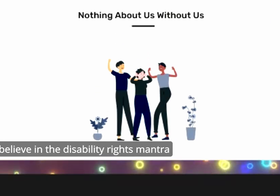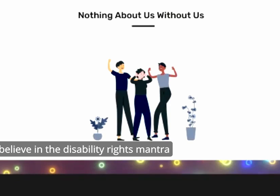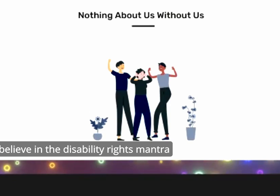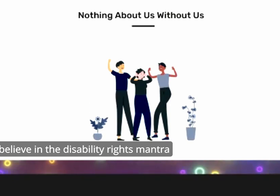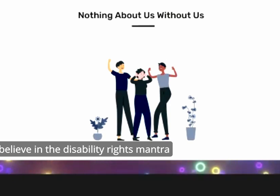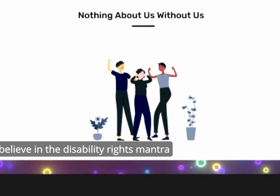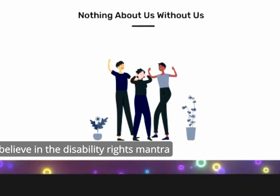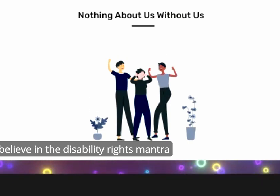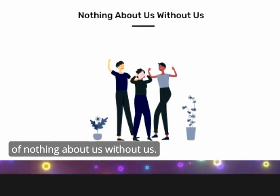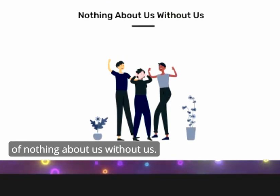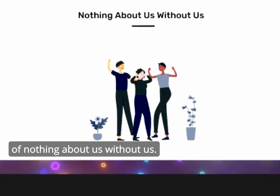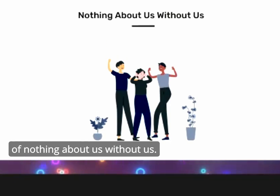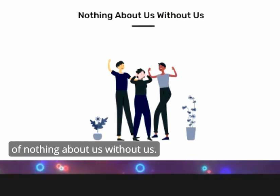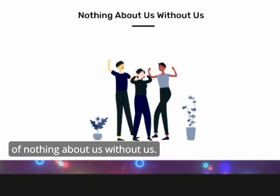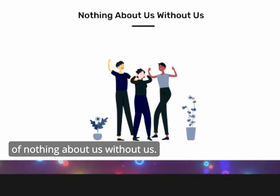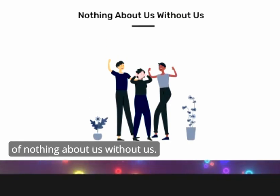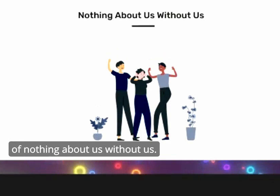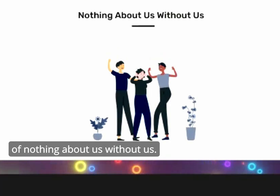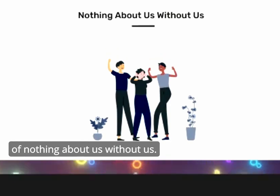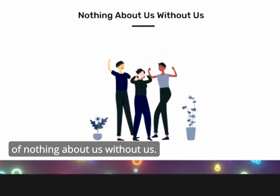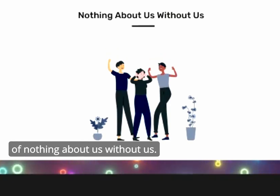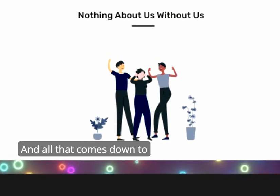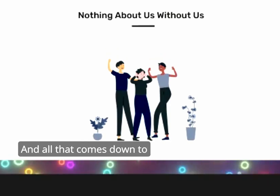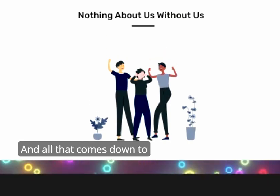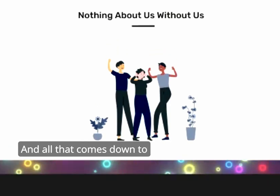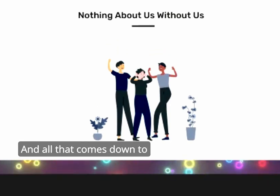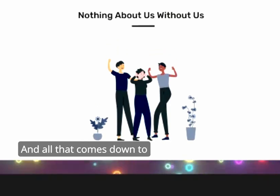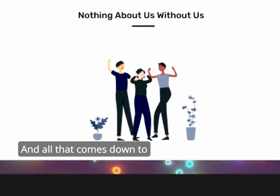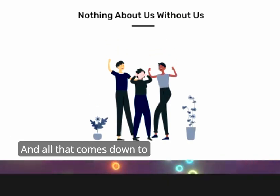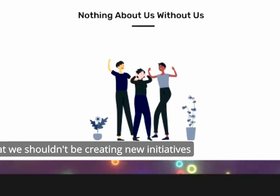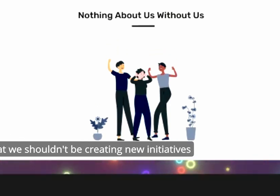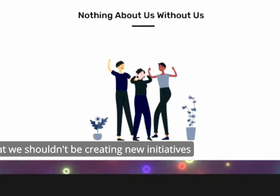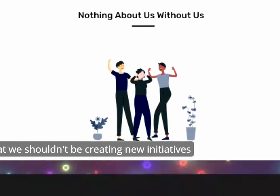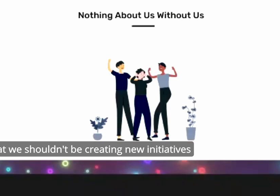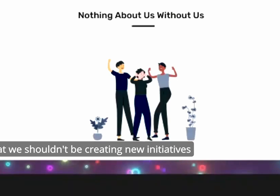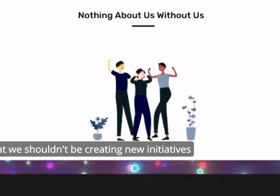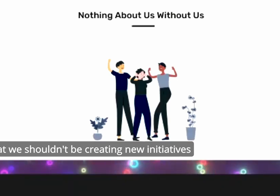in the disability rights Mantra of nothing about us without us and all that comes down to is that